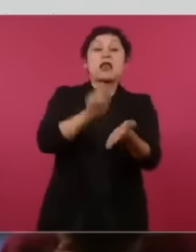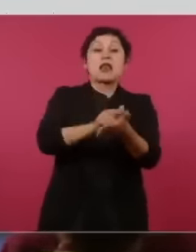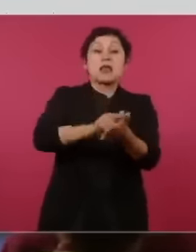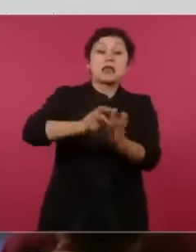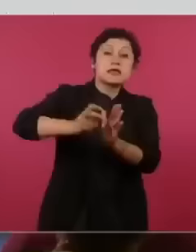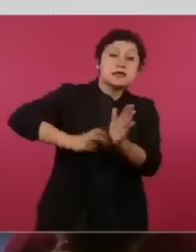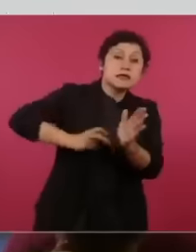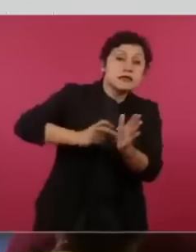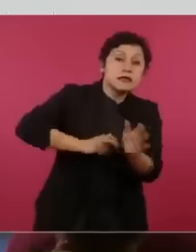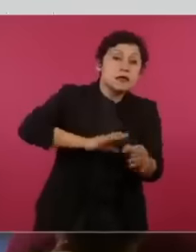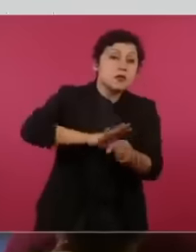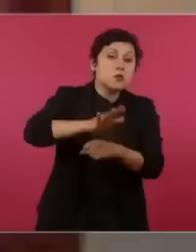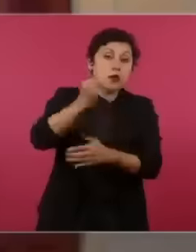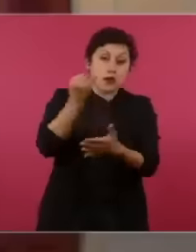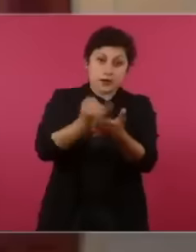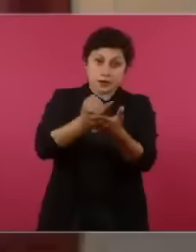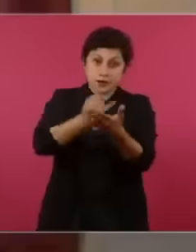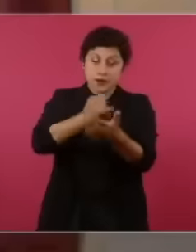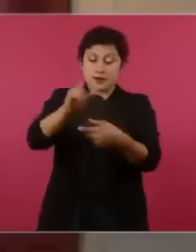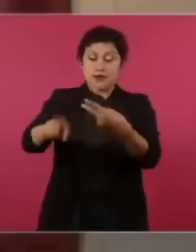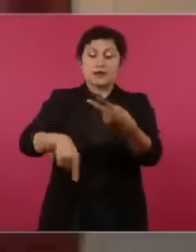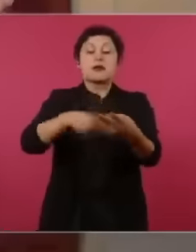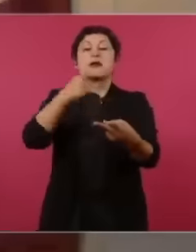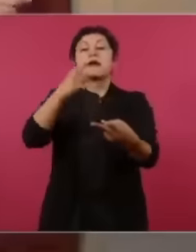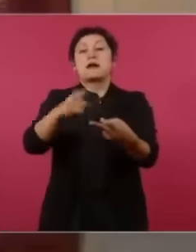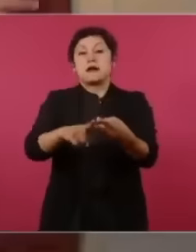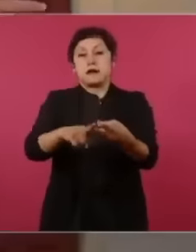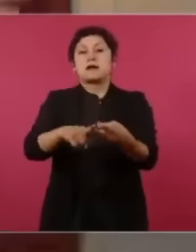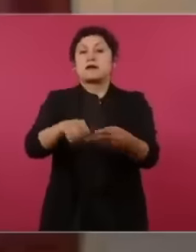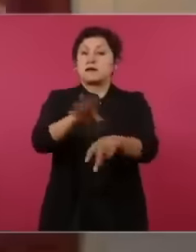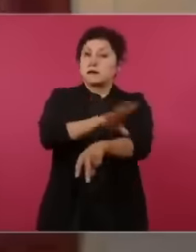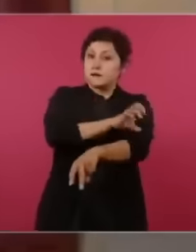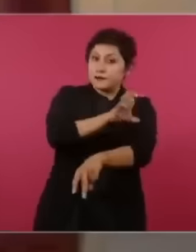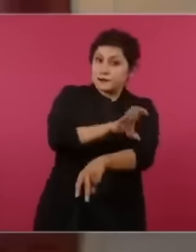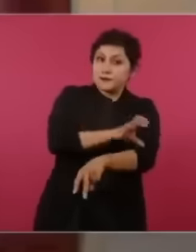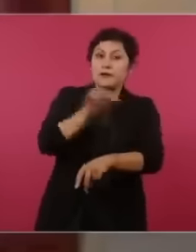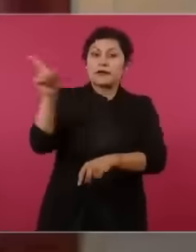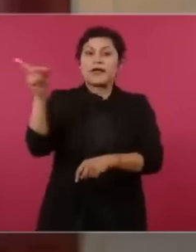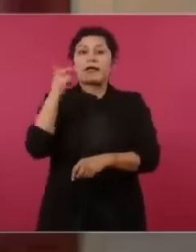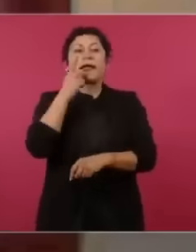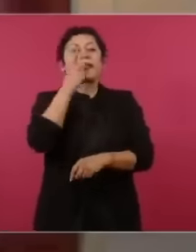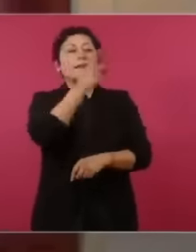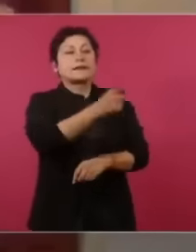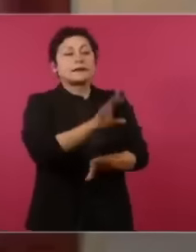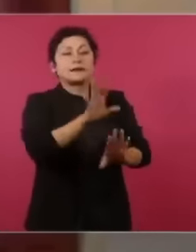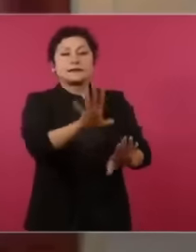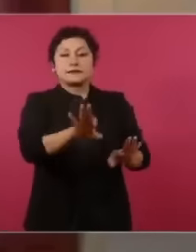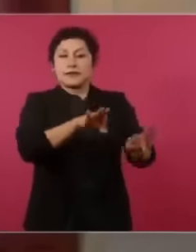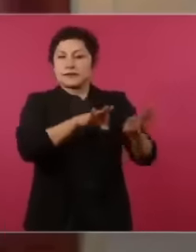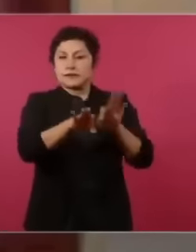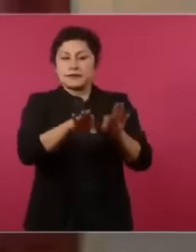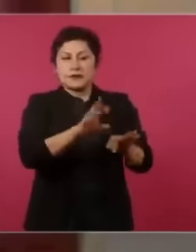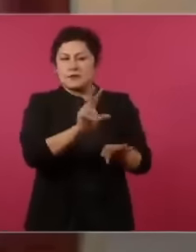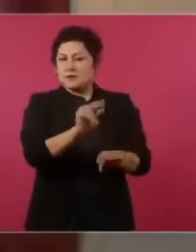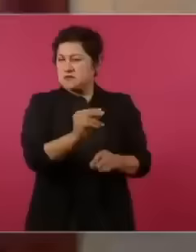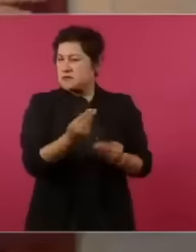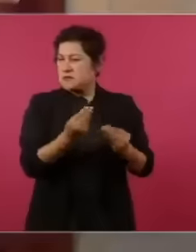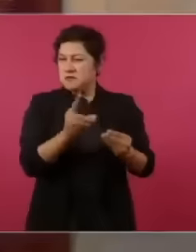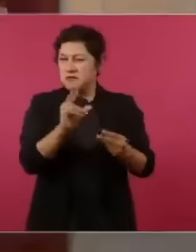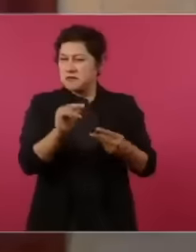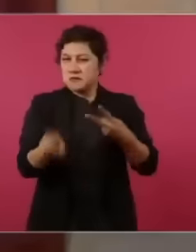the energy part, the labor part, not so much. Look, I would tell you that they are taxes and the energy part.